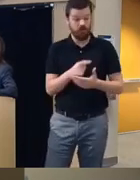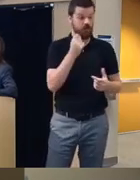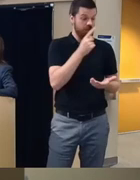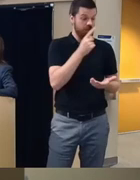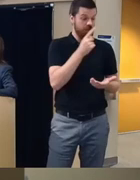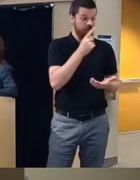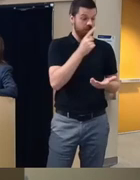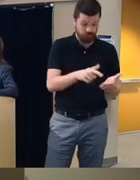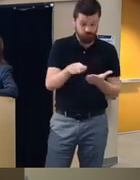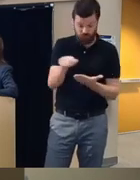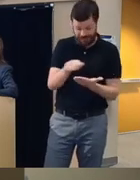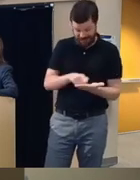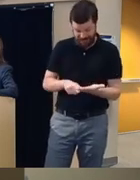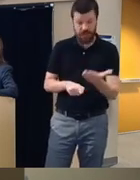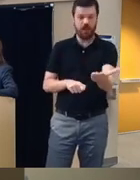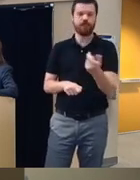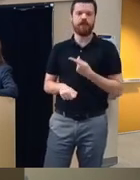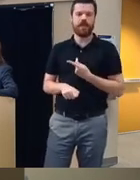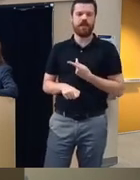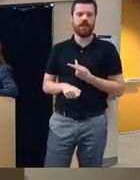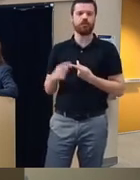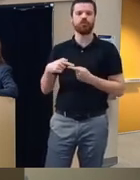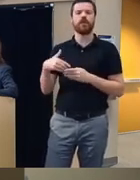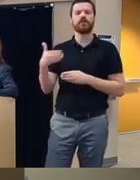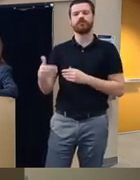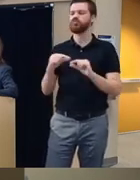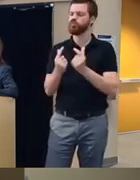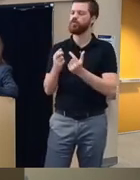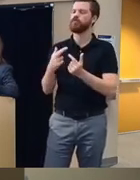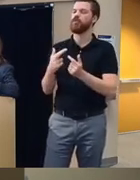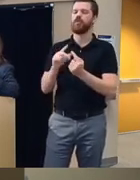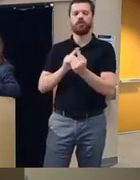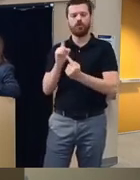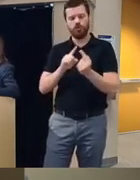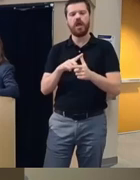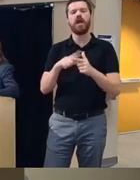their therapist or their group therapy um facilitator and to go over the content in